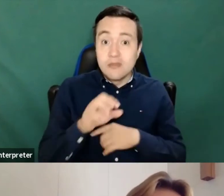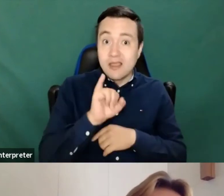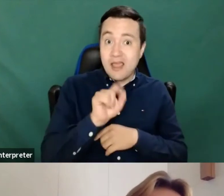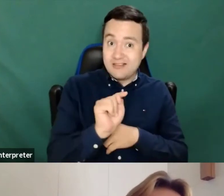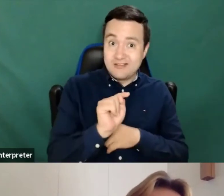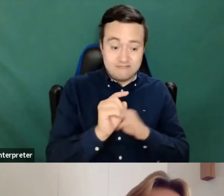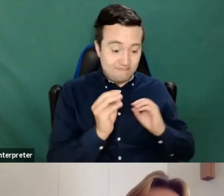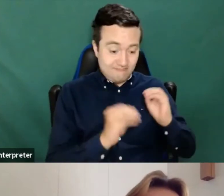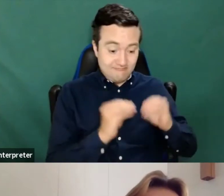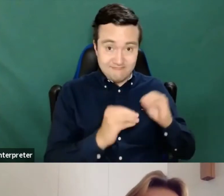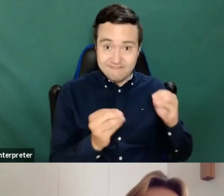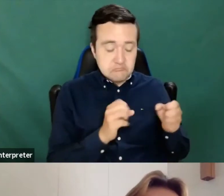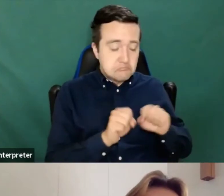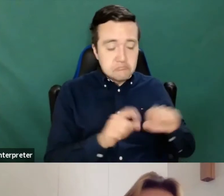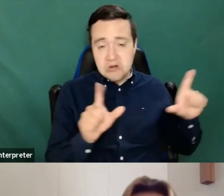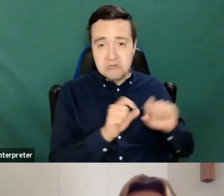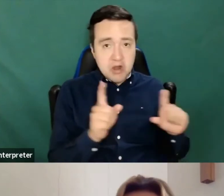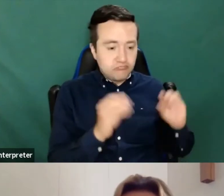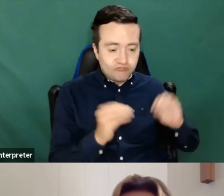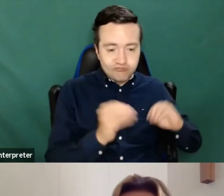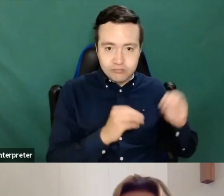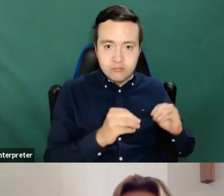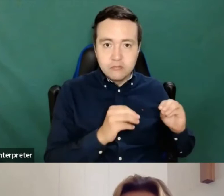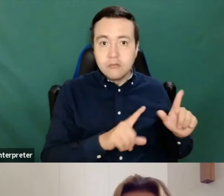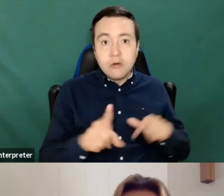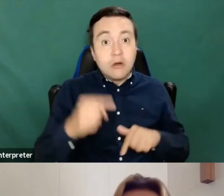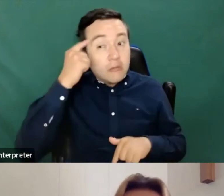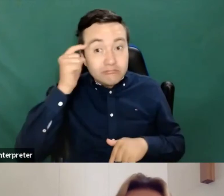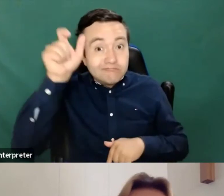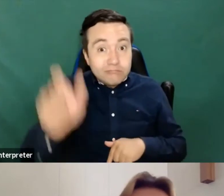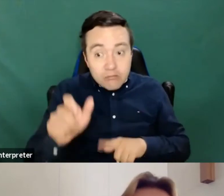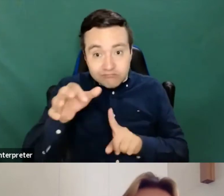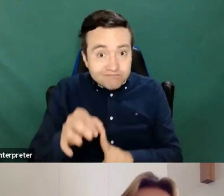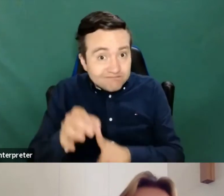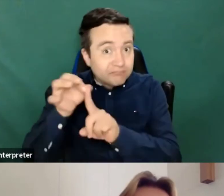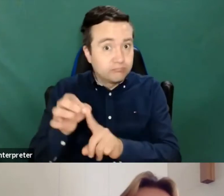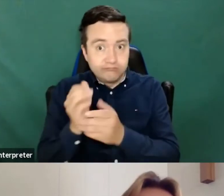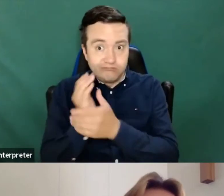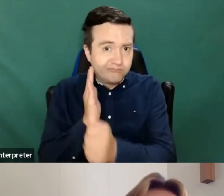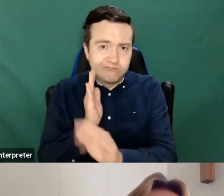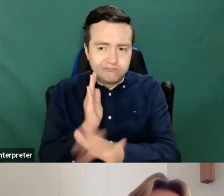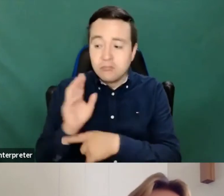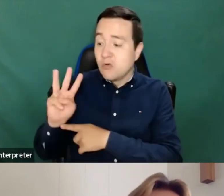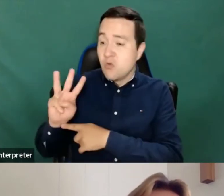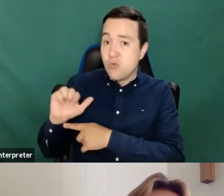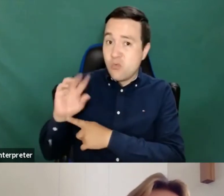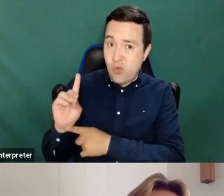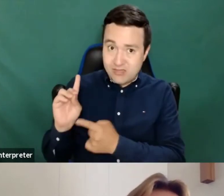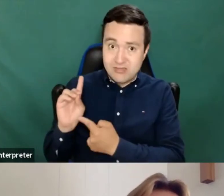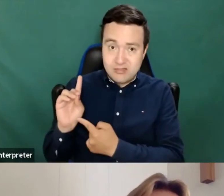not just for those specializing in that. And she says that the directive supports this that, you know, the idea that it shouldn't